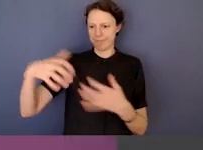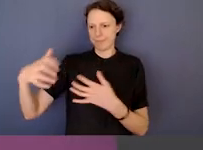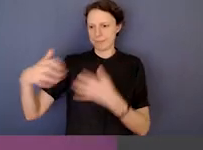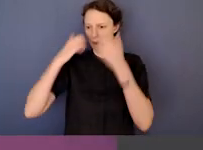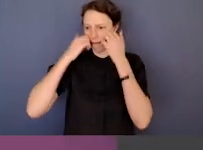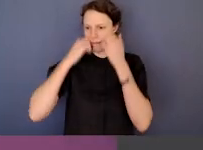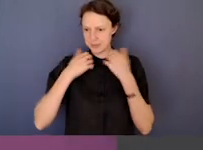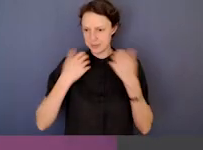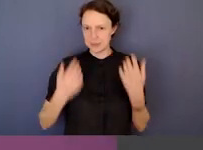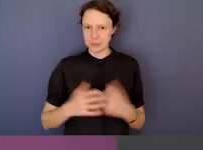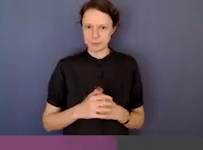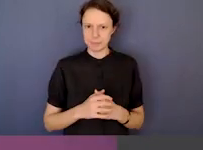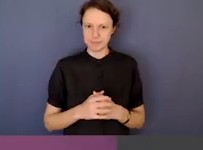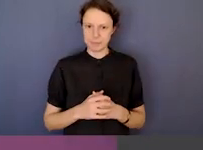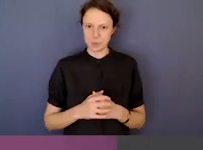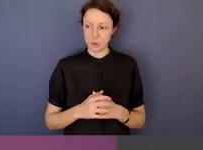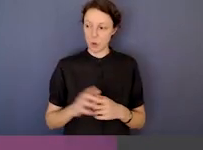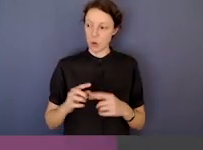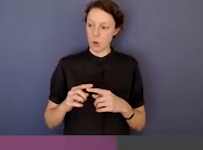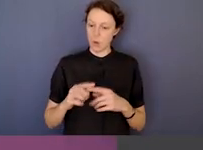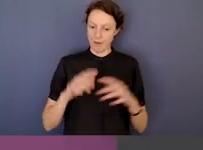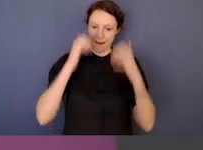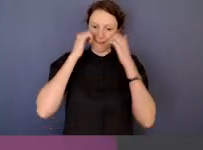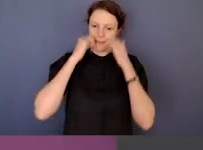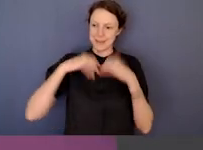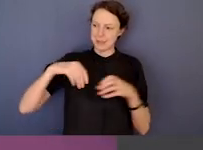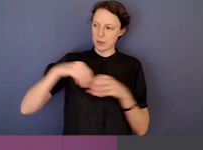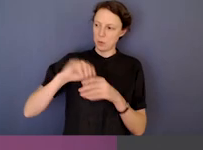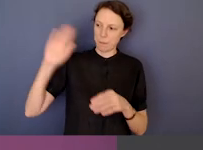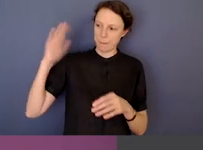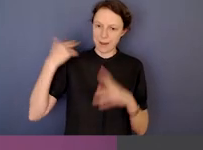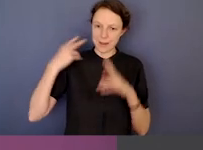So it'll be informed by the investigations we've conducted.